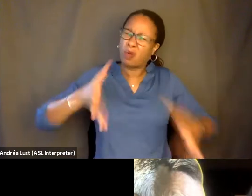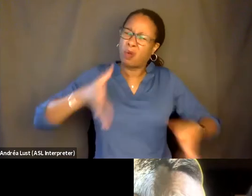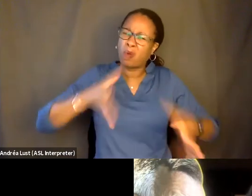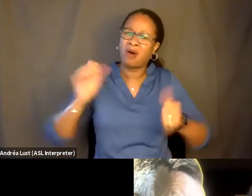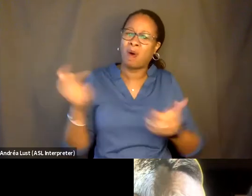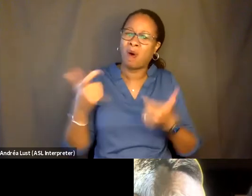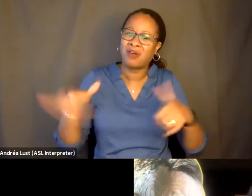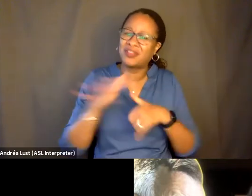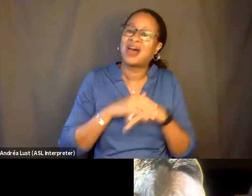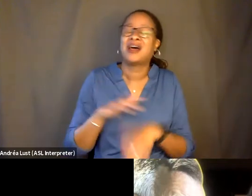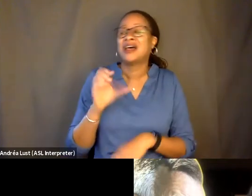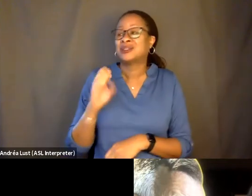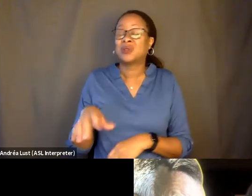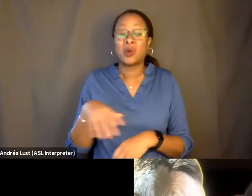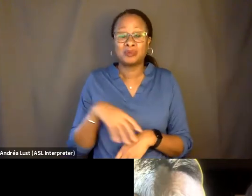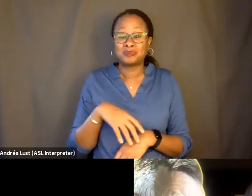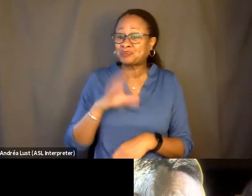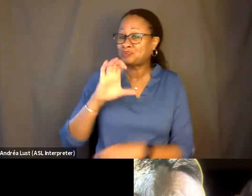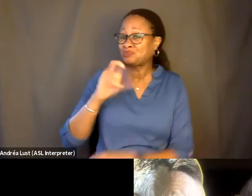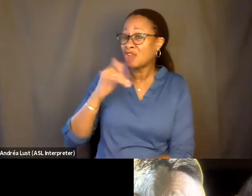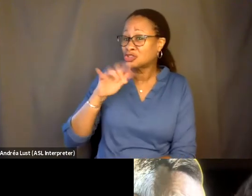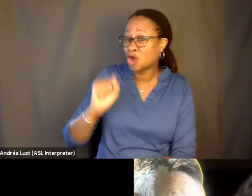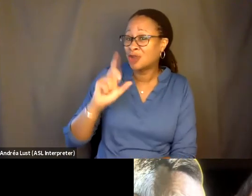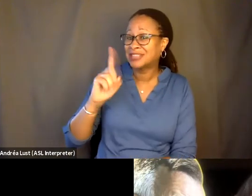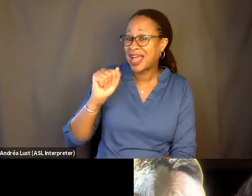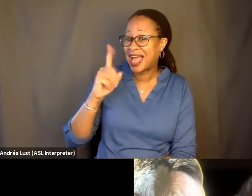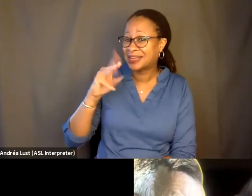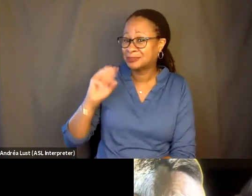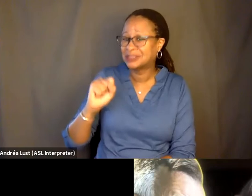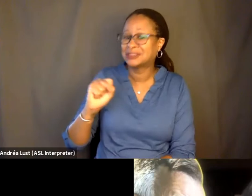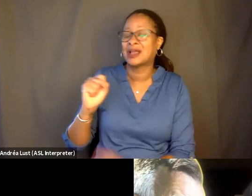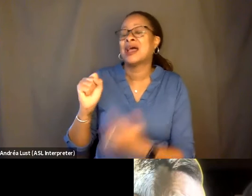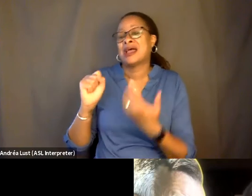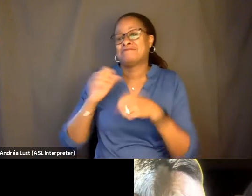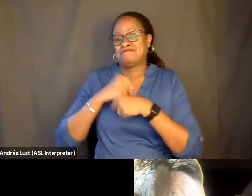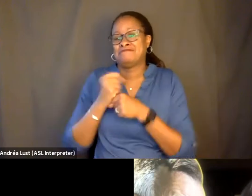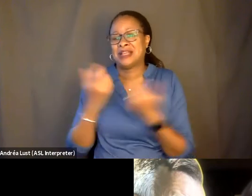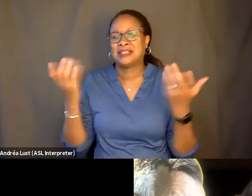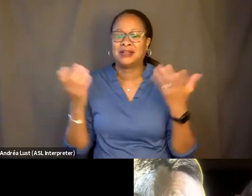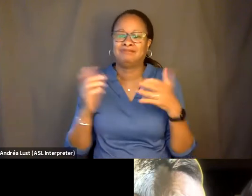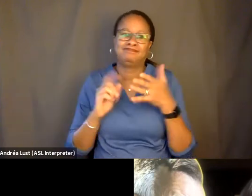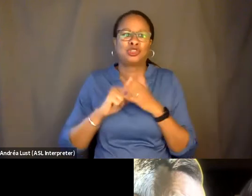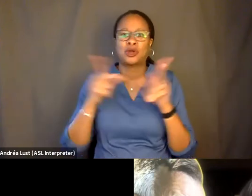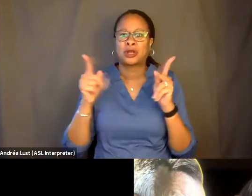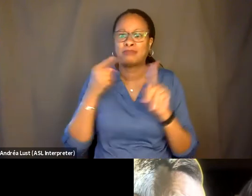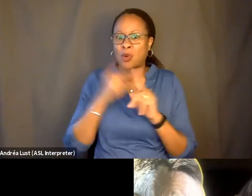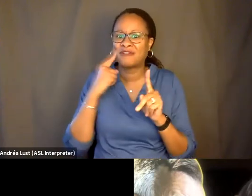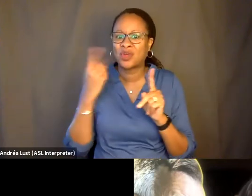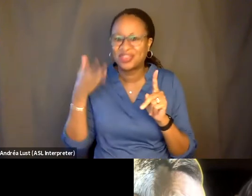I mean, Charles Adams totally makes sense as sort of precedent for a film like this. The thing that's fascinating about it is that, you know,